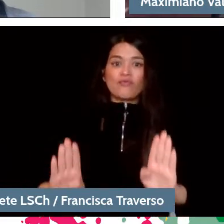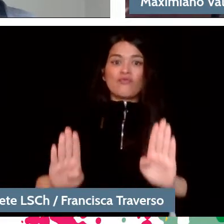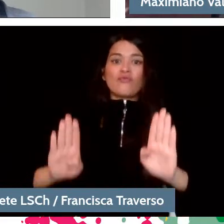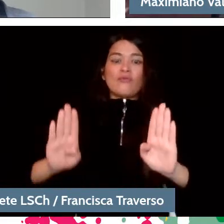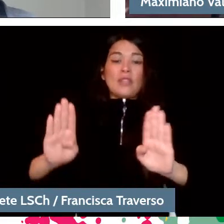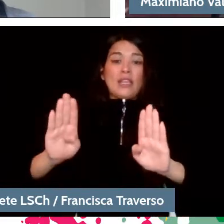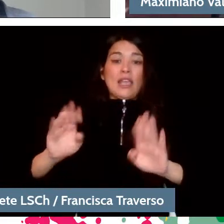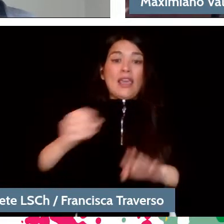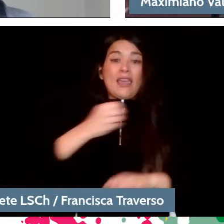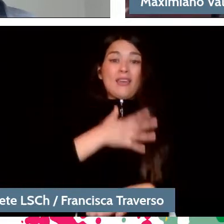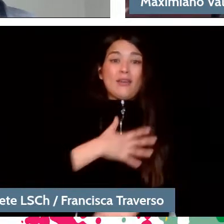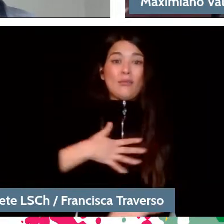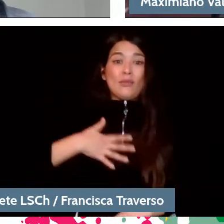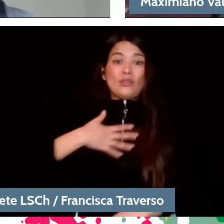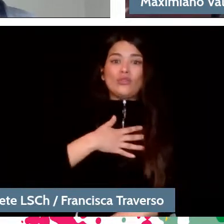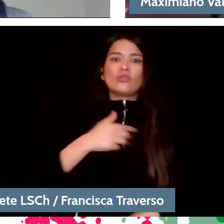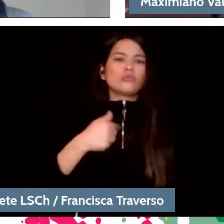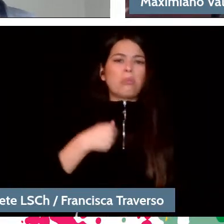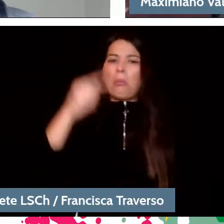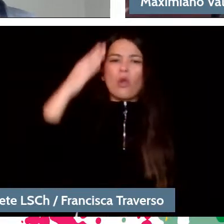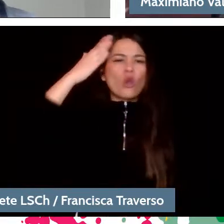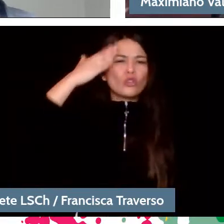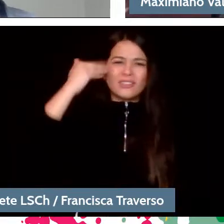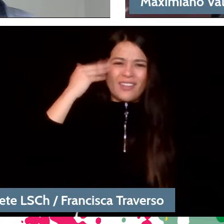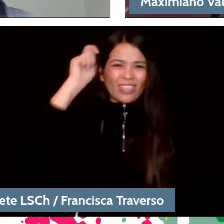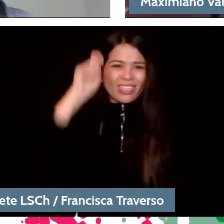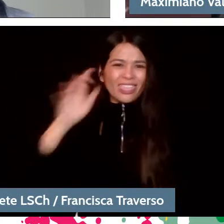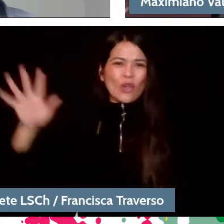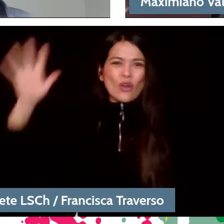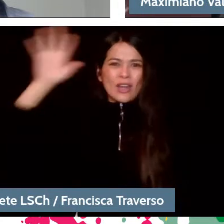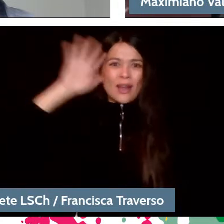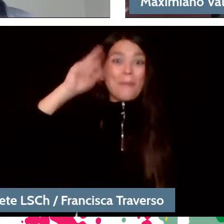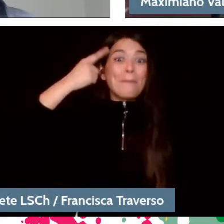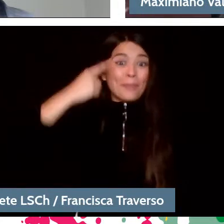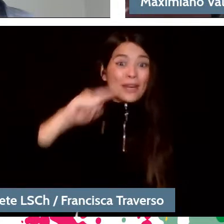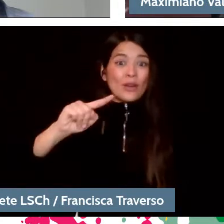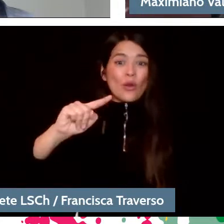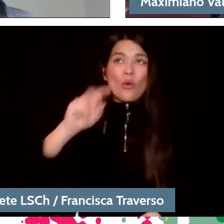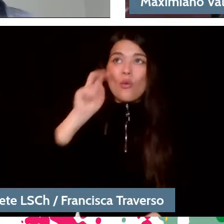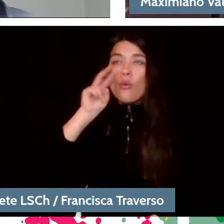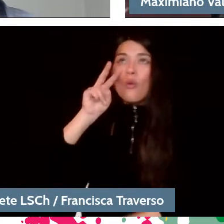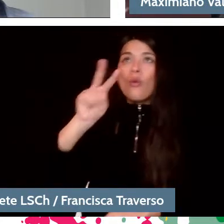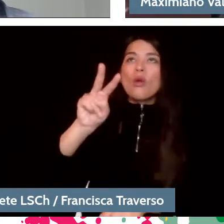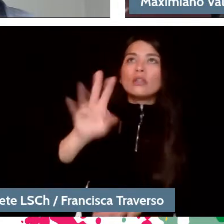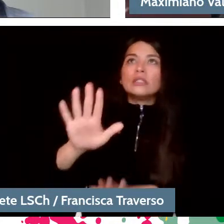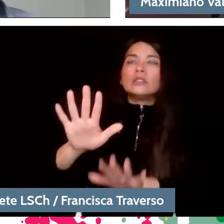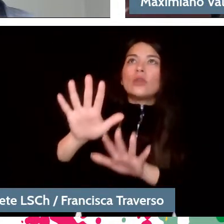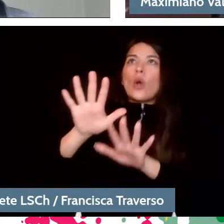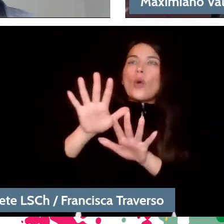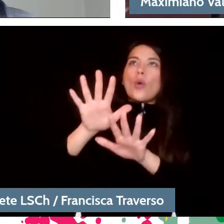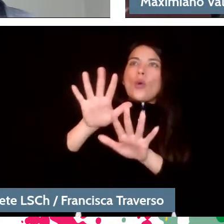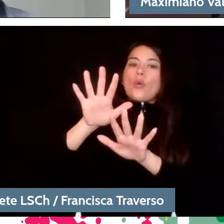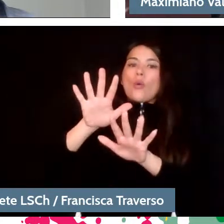Well, at the time I didn't know it, but obviously it affected me. That is a moment in which I tuned in to the music